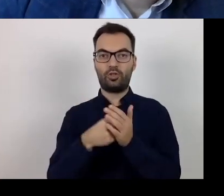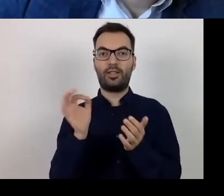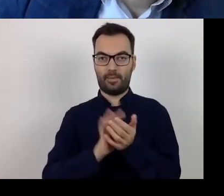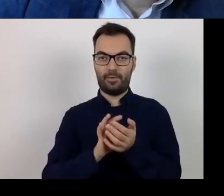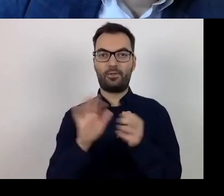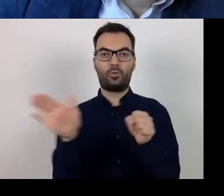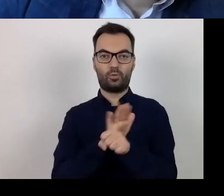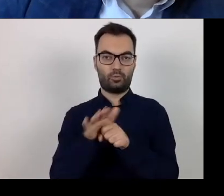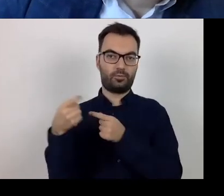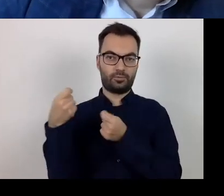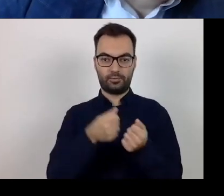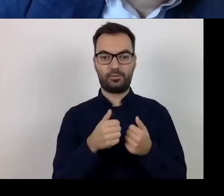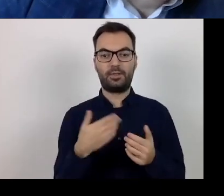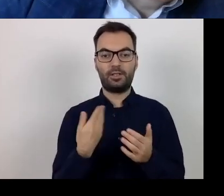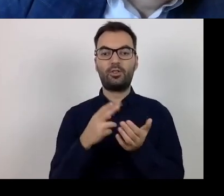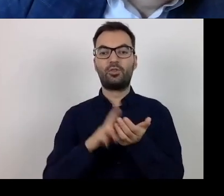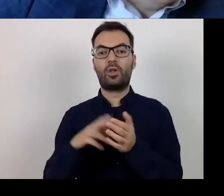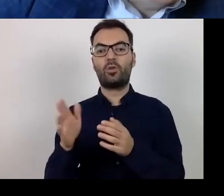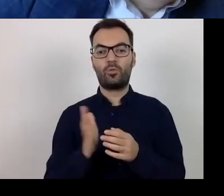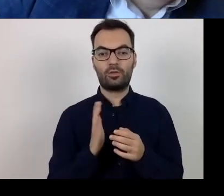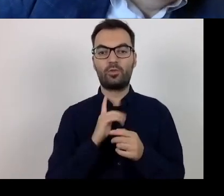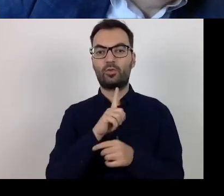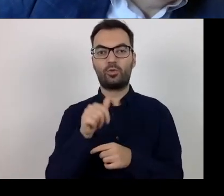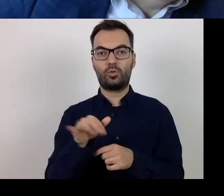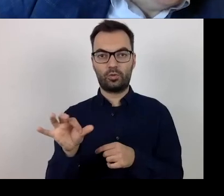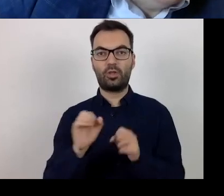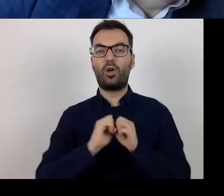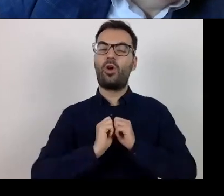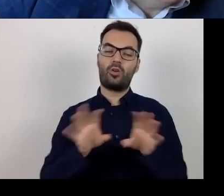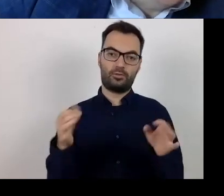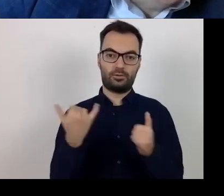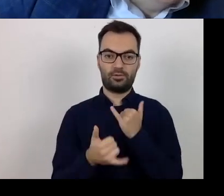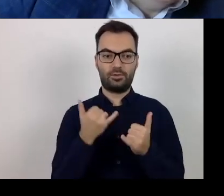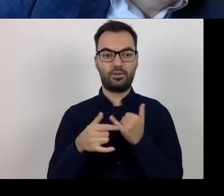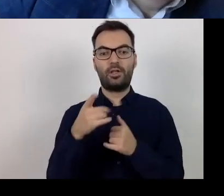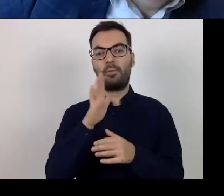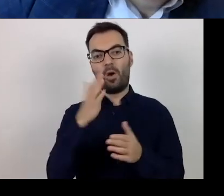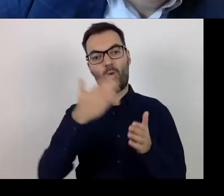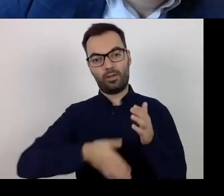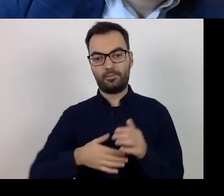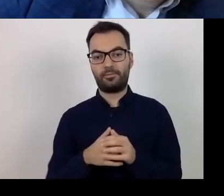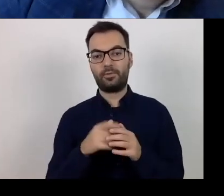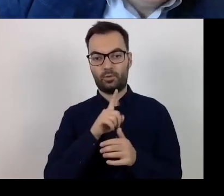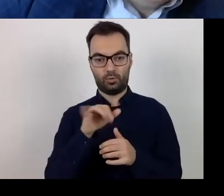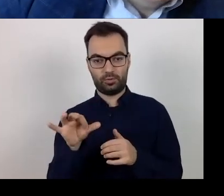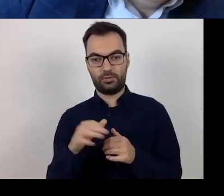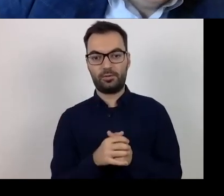incurred for remuneration and contributions to ZUS?". If he benefits from the relief on the ZUS contributions,